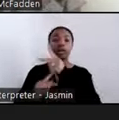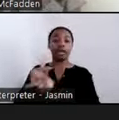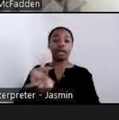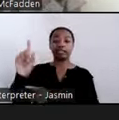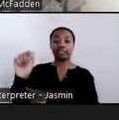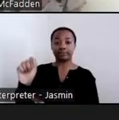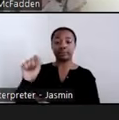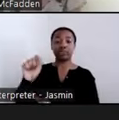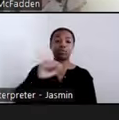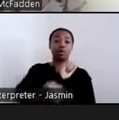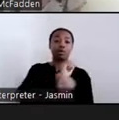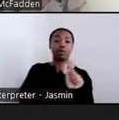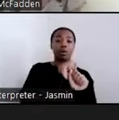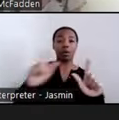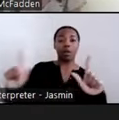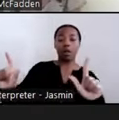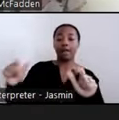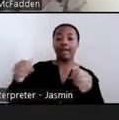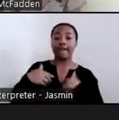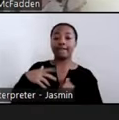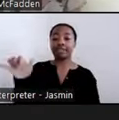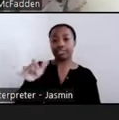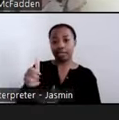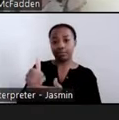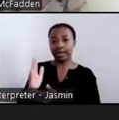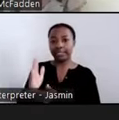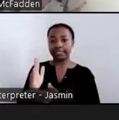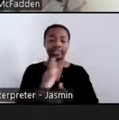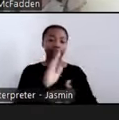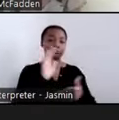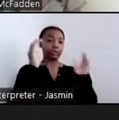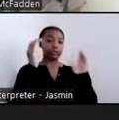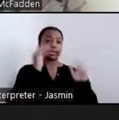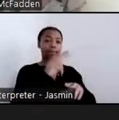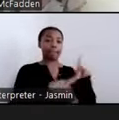right as people who do not have disabilities to live, work and participate in their